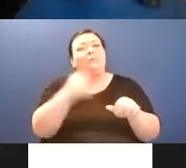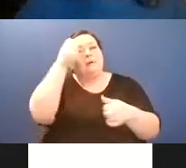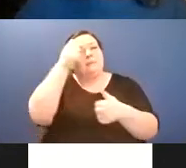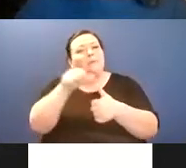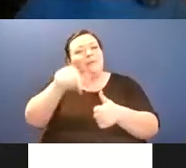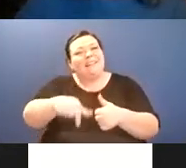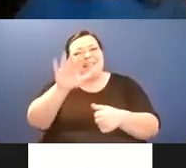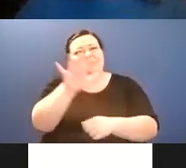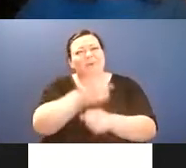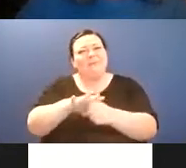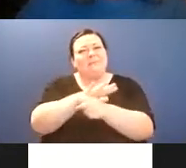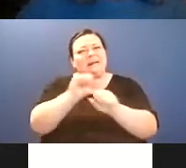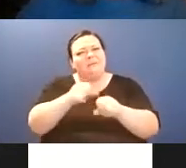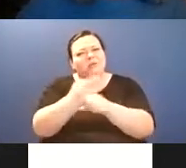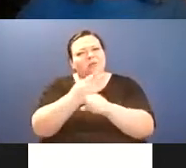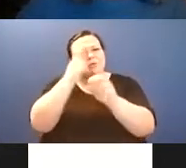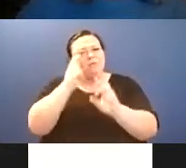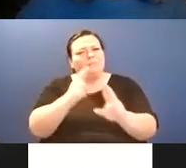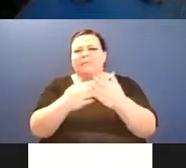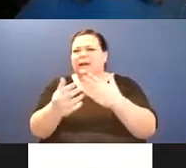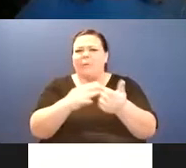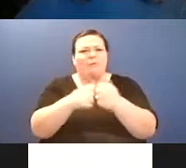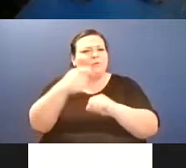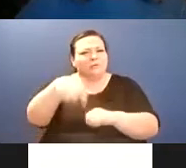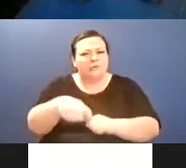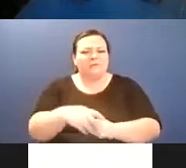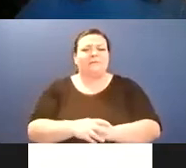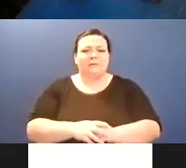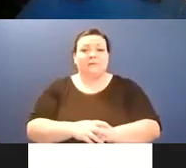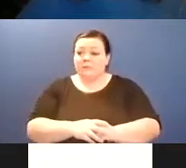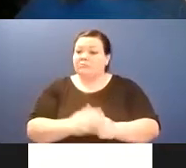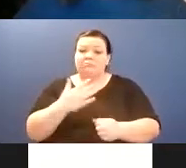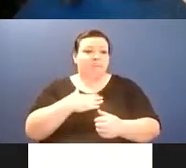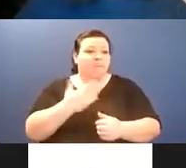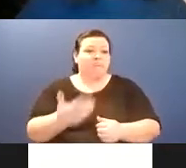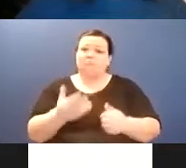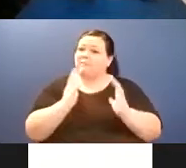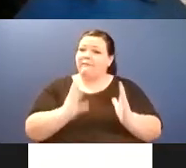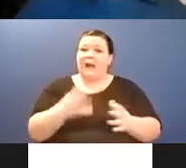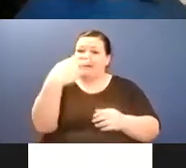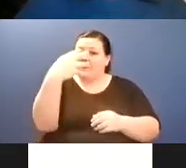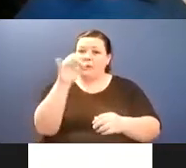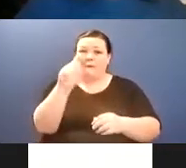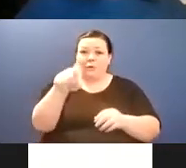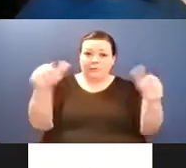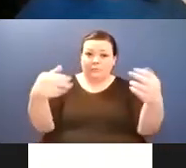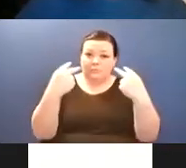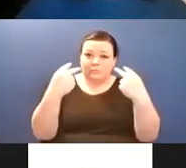Gwendolyn Ann Hill, um, and then from Vasantha Sambamurti and then Josh Luckenbach, Molly Sroges,